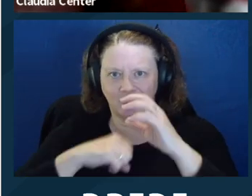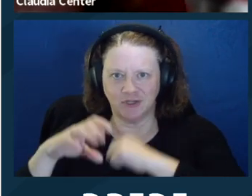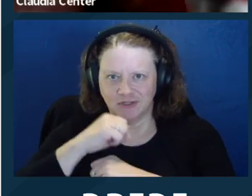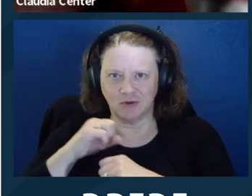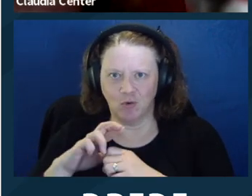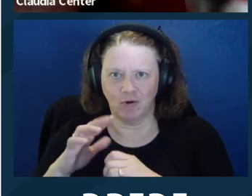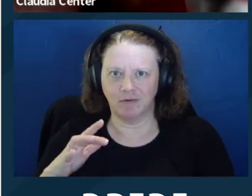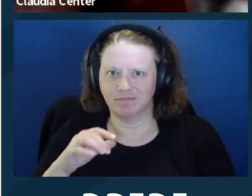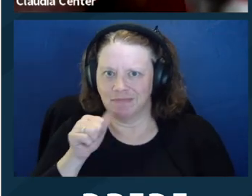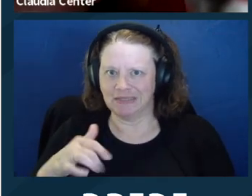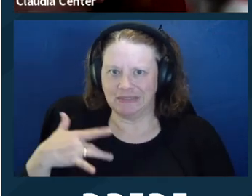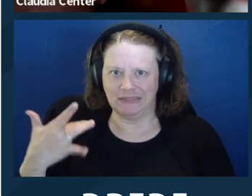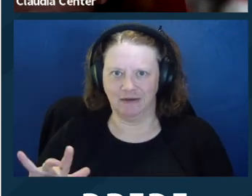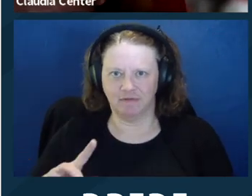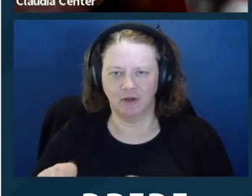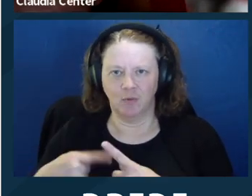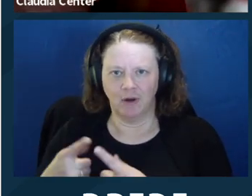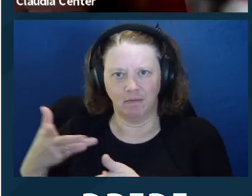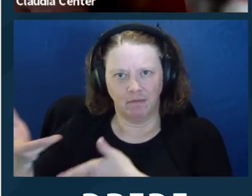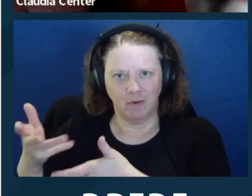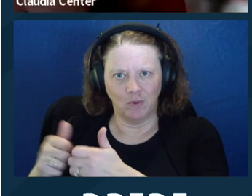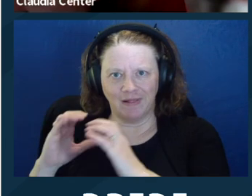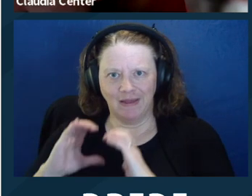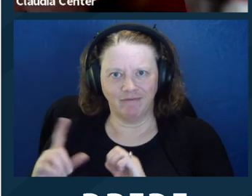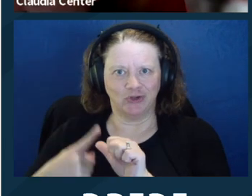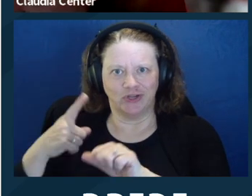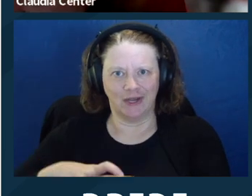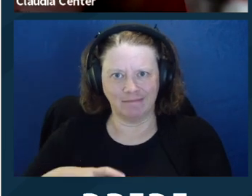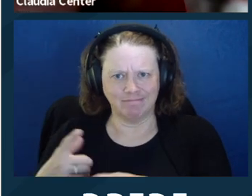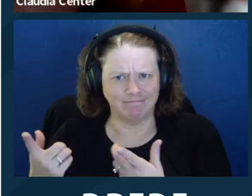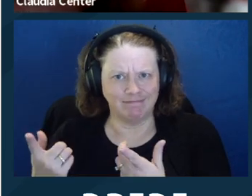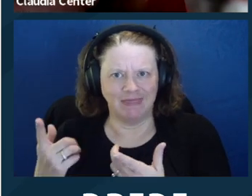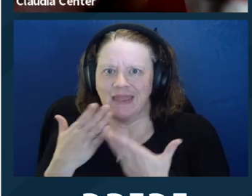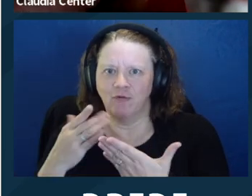want to make assumptions and come off as insensitive during any initial impressions with the client.